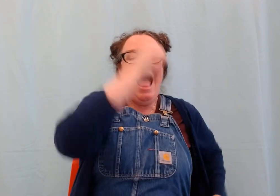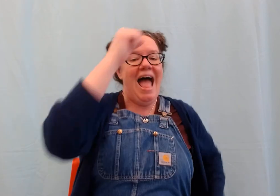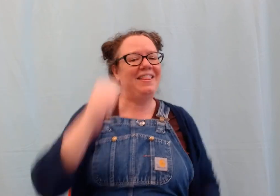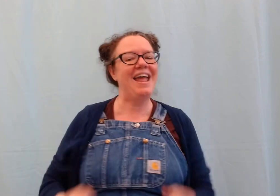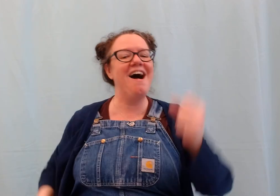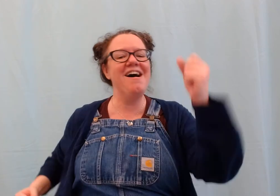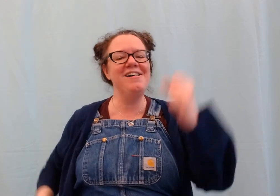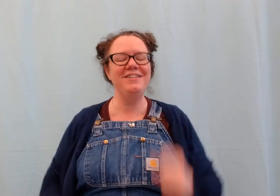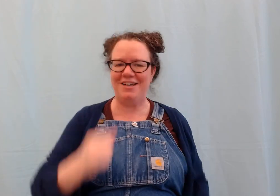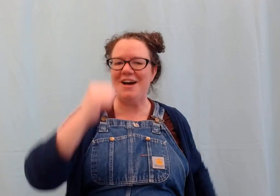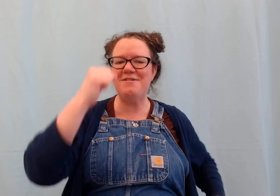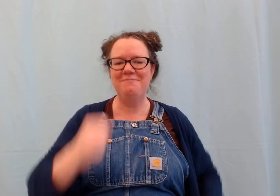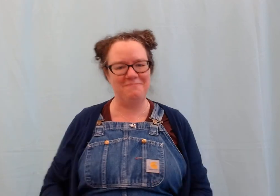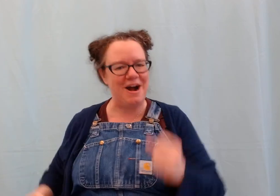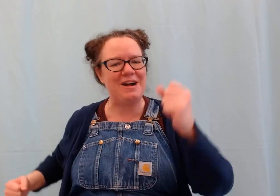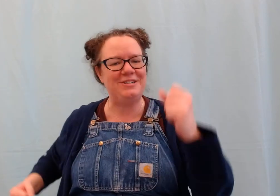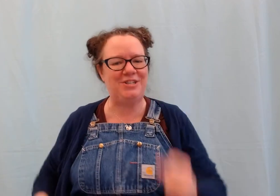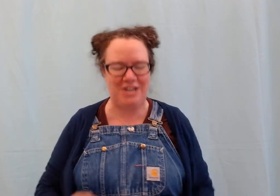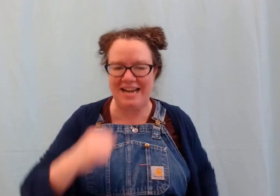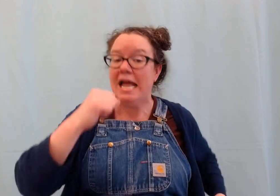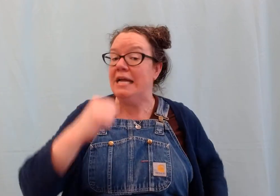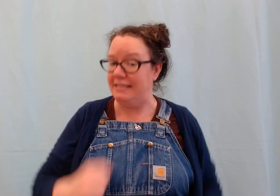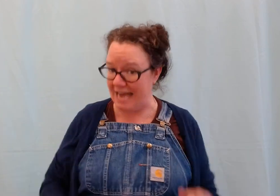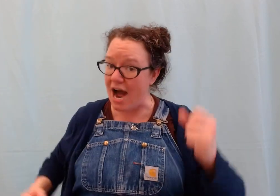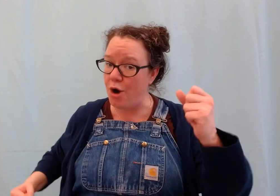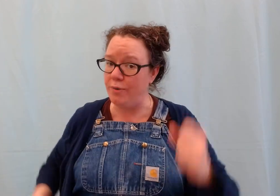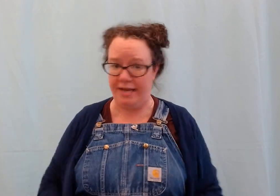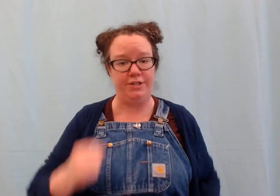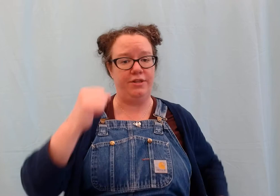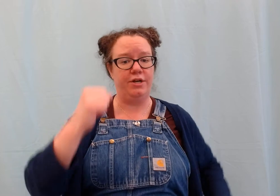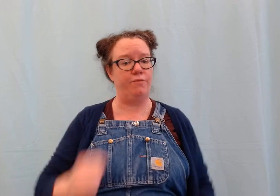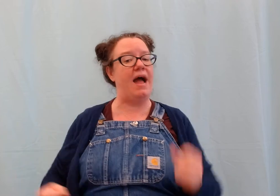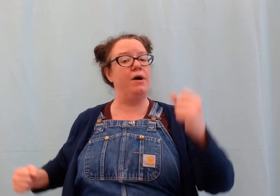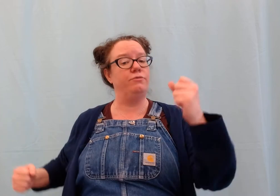#And they all go marching down into the ground#